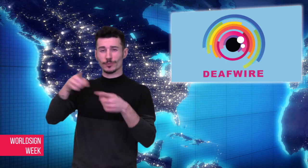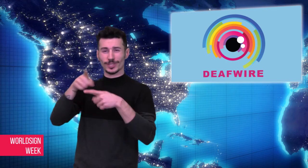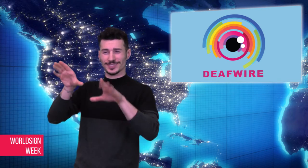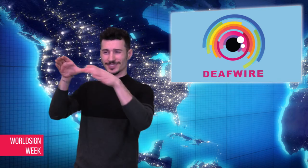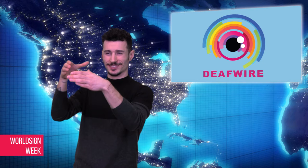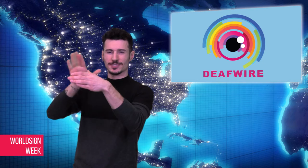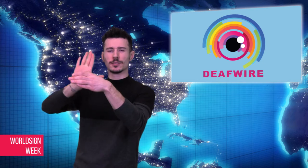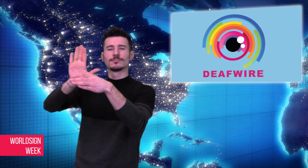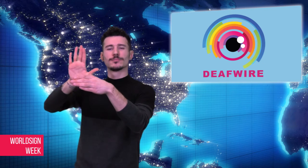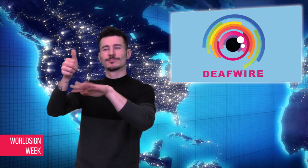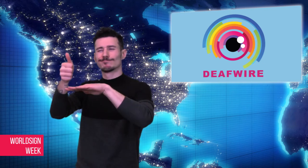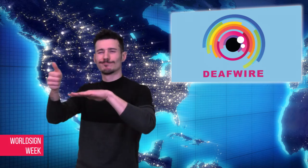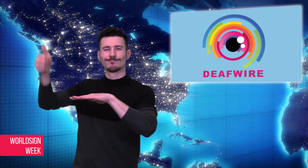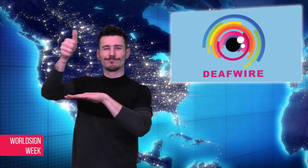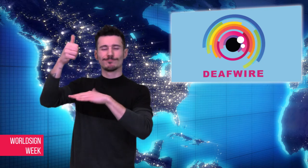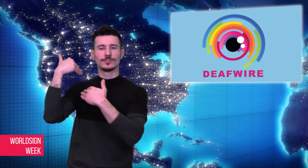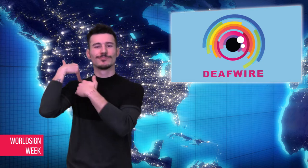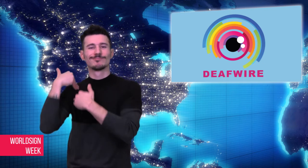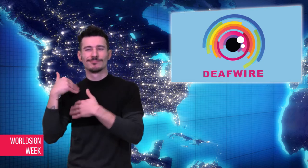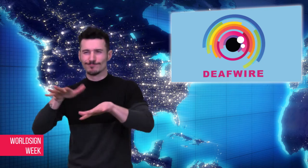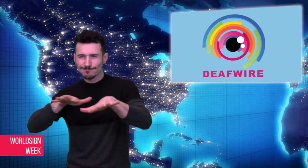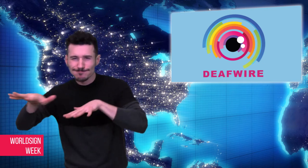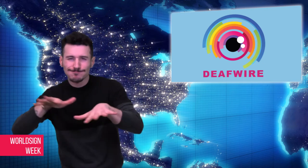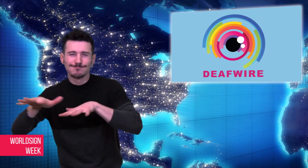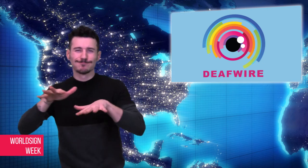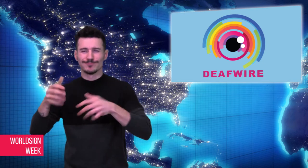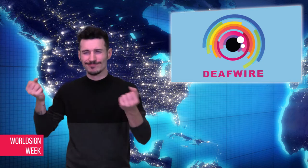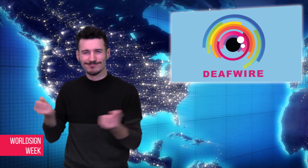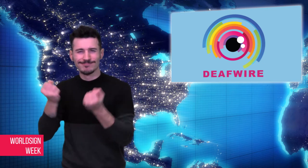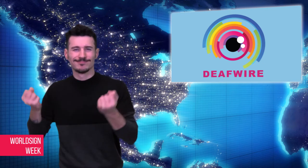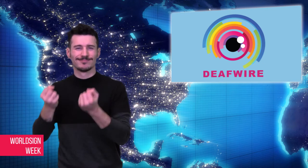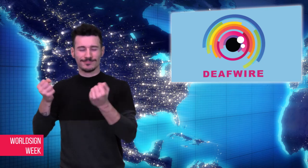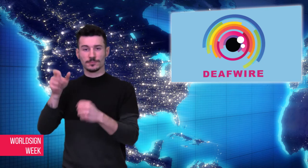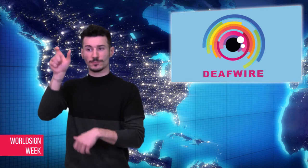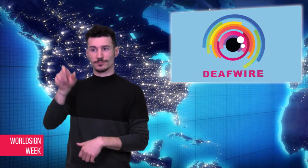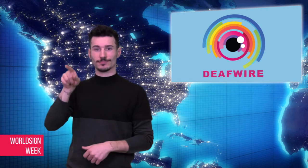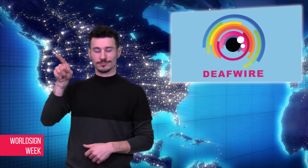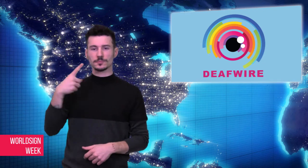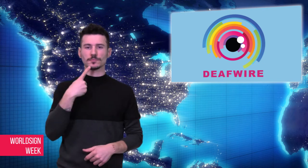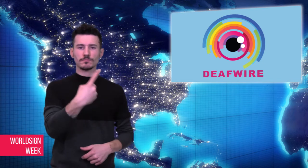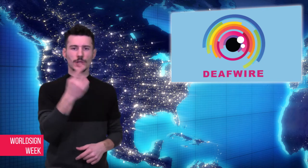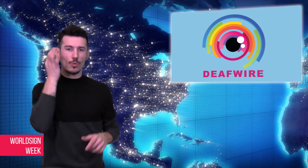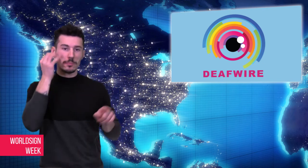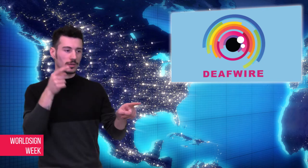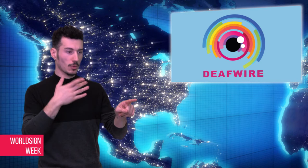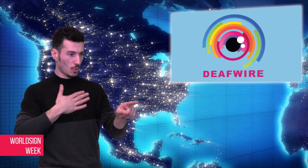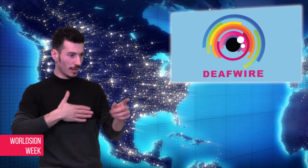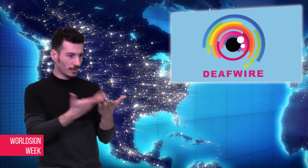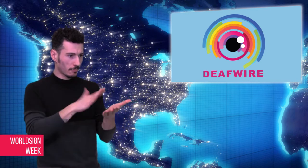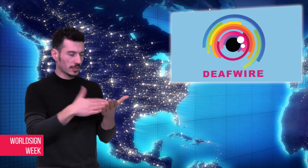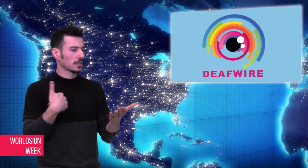own interpreter. The British Equality Act 2010 requires making reasonable